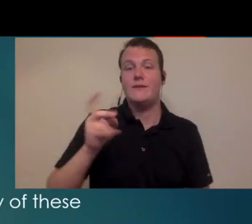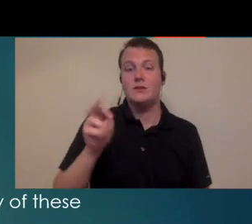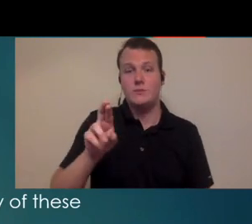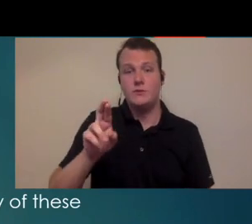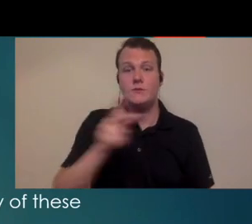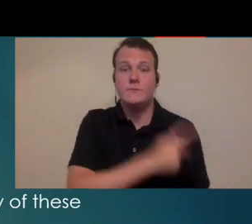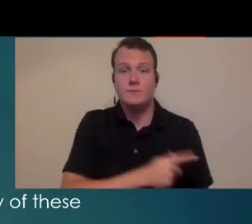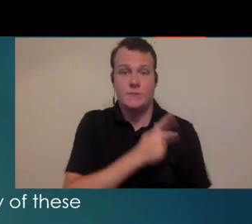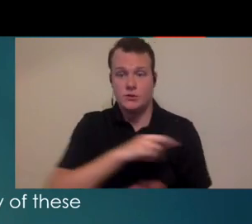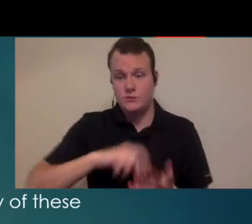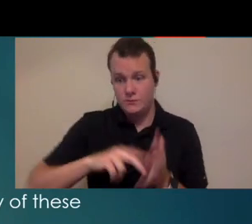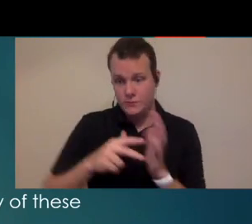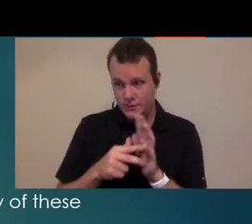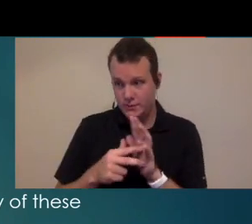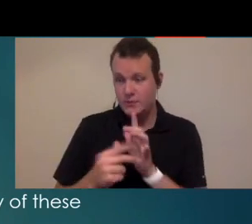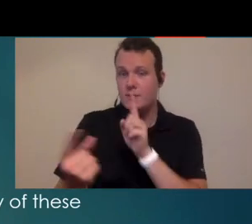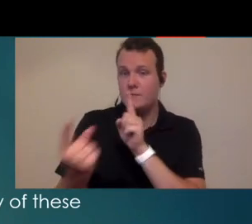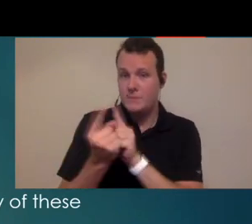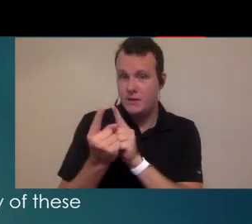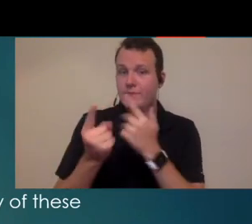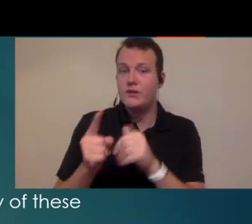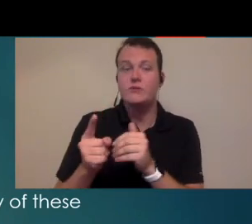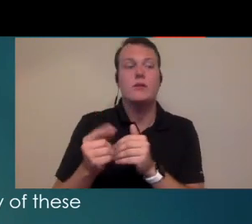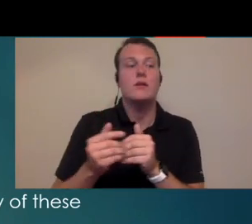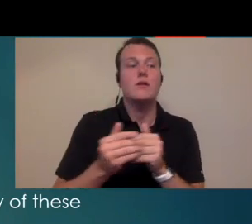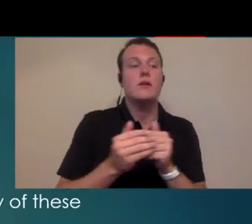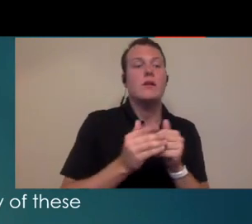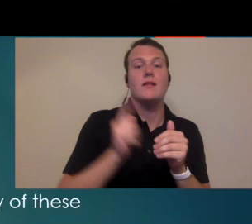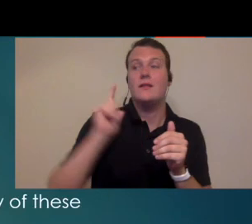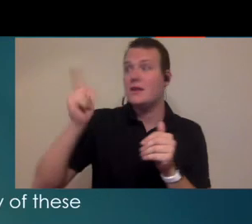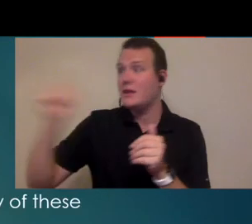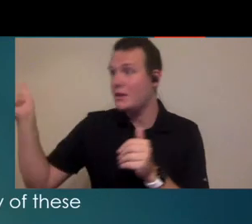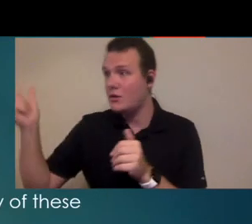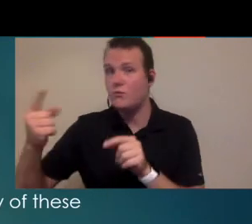stimulant patient you're not necessarily going to need long-term or routine